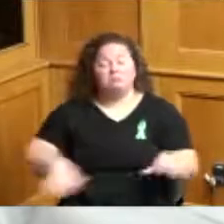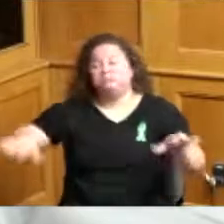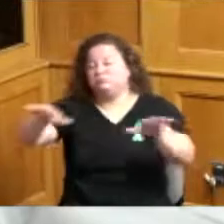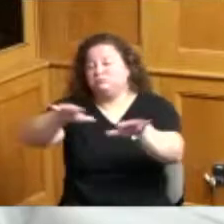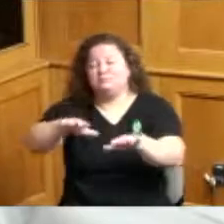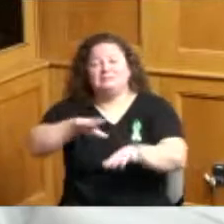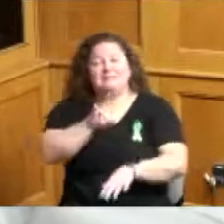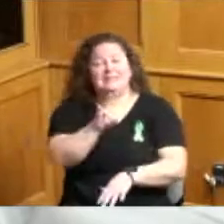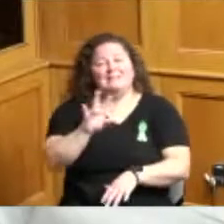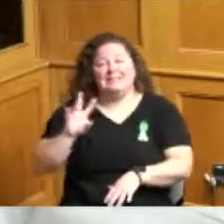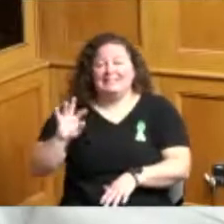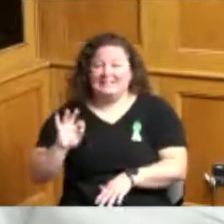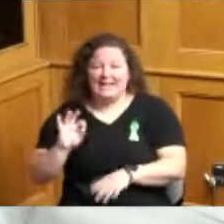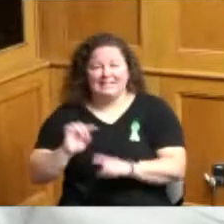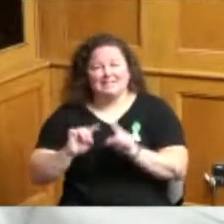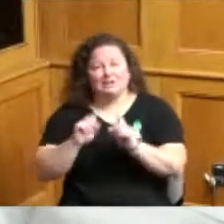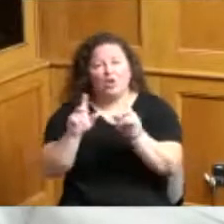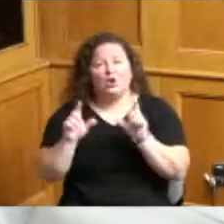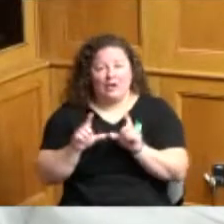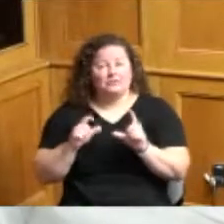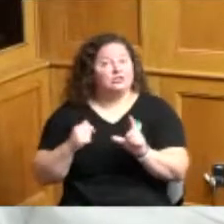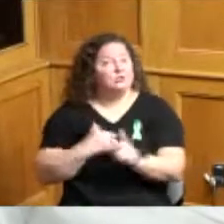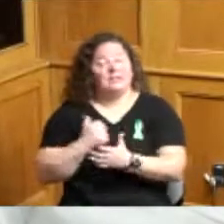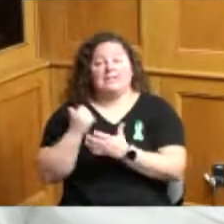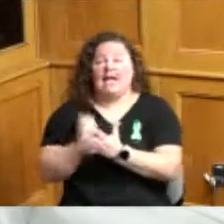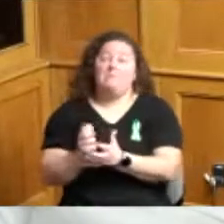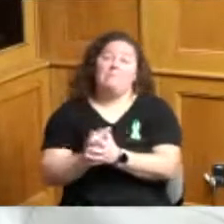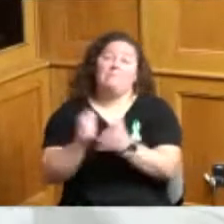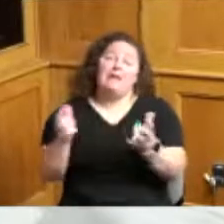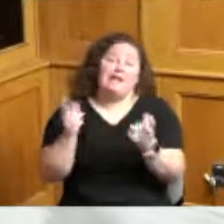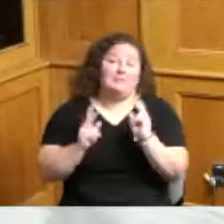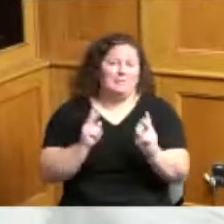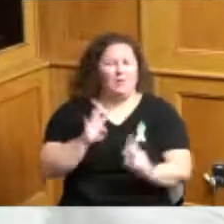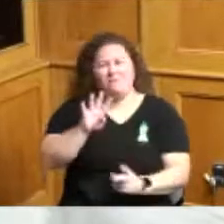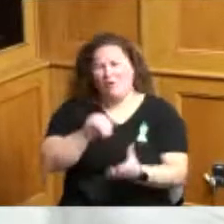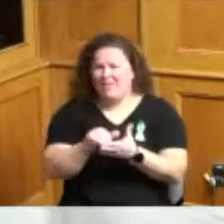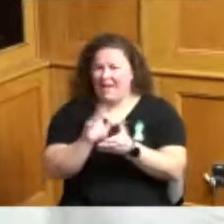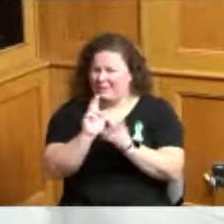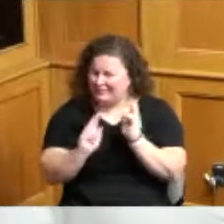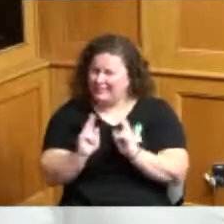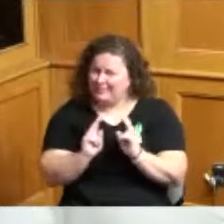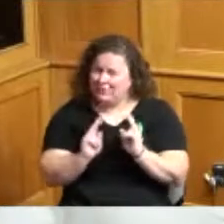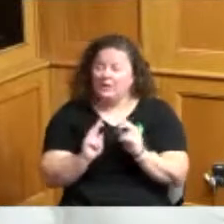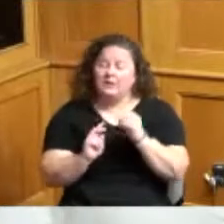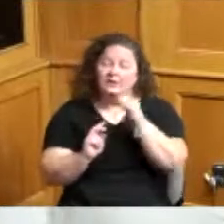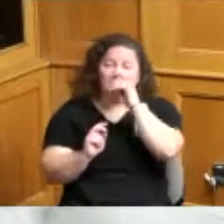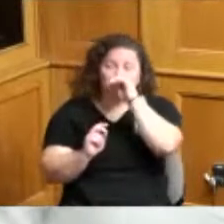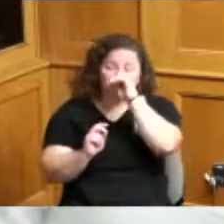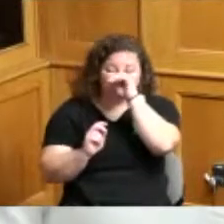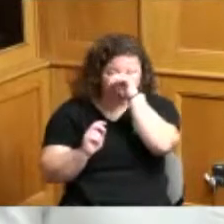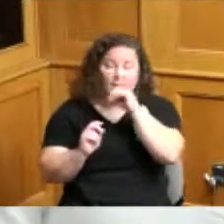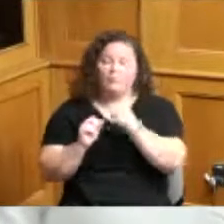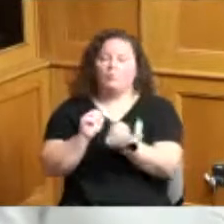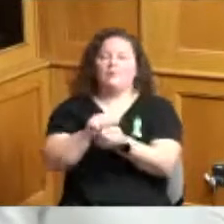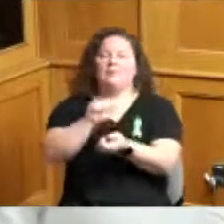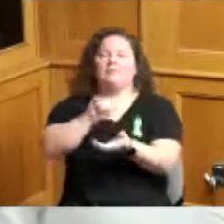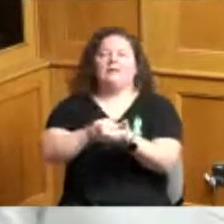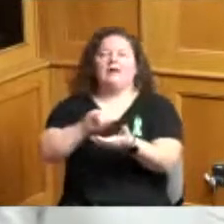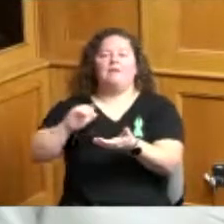and one of the things we saw we helped a lot of people over 4,000 people were helped with the partnership through our jobs and family services